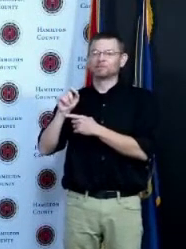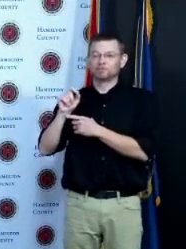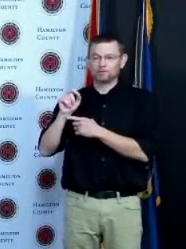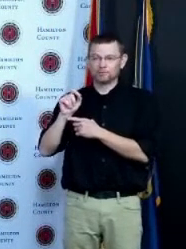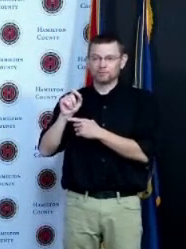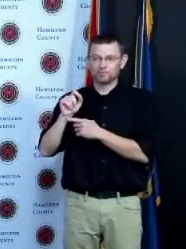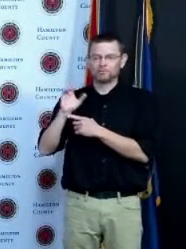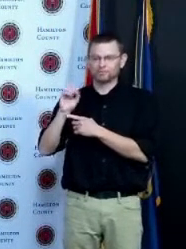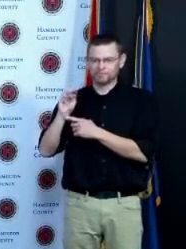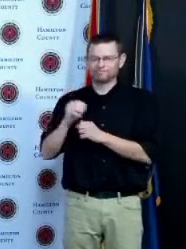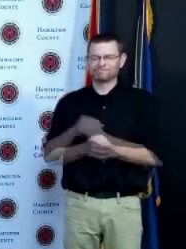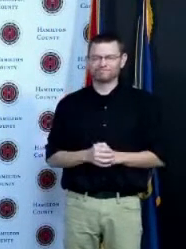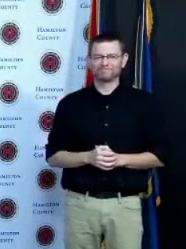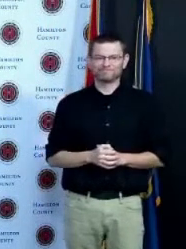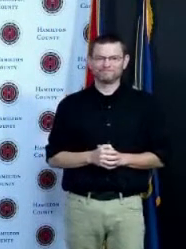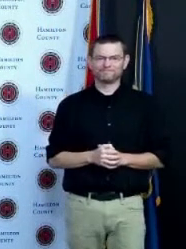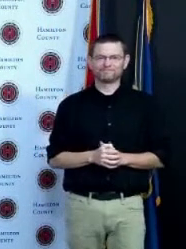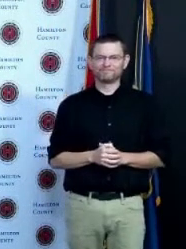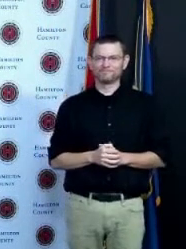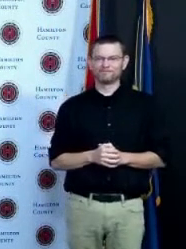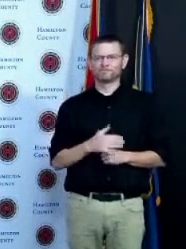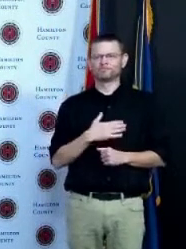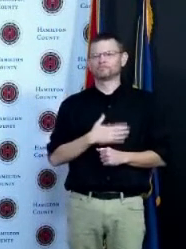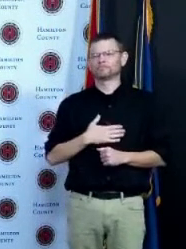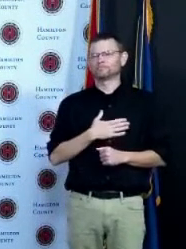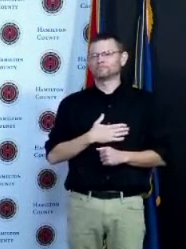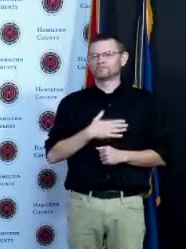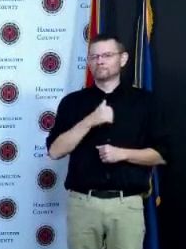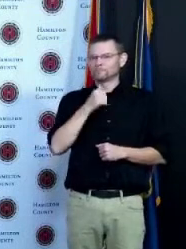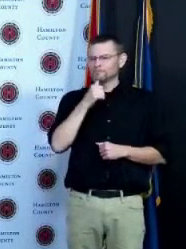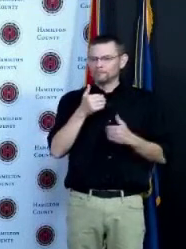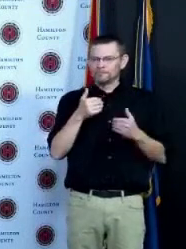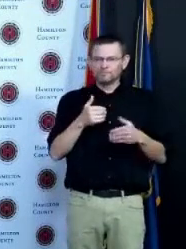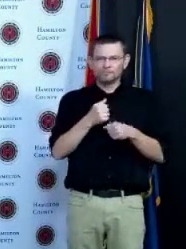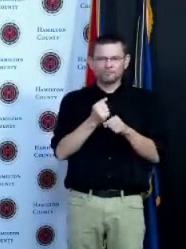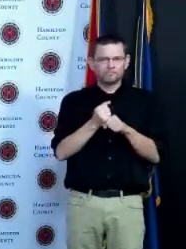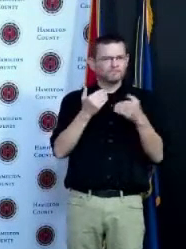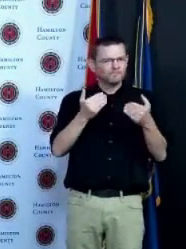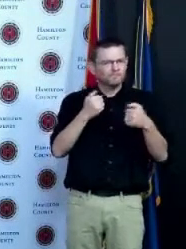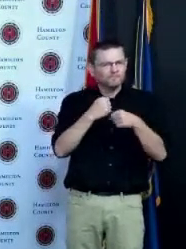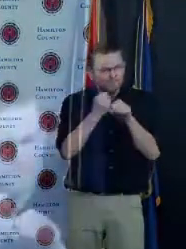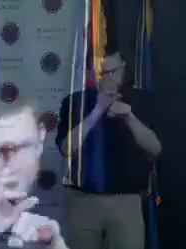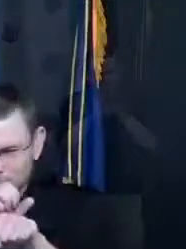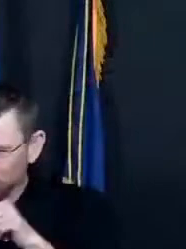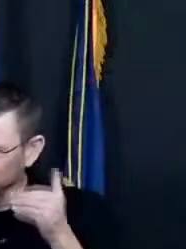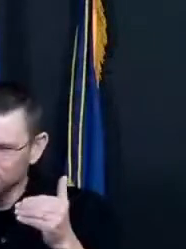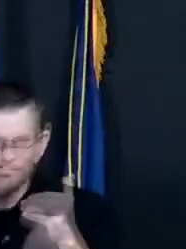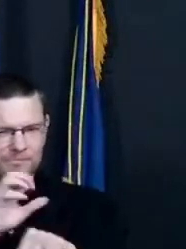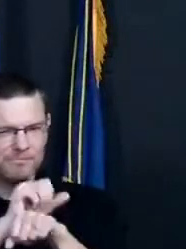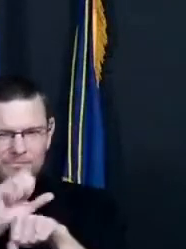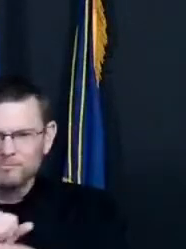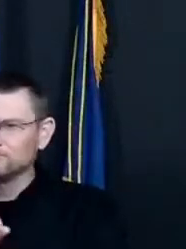folks to take advantage of these opportunities so in closing if if you want to get vaccinated you've